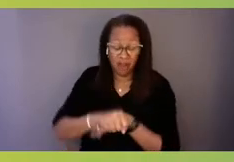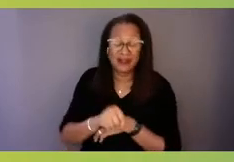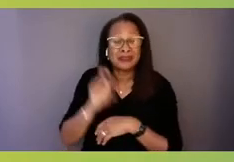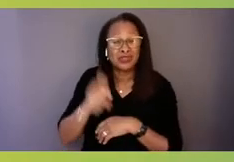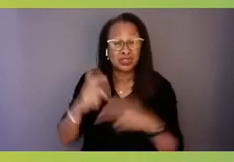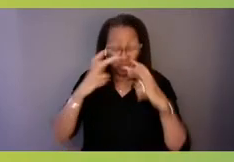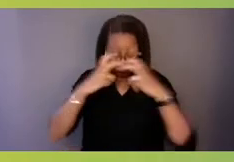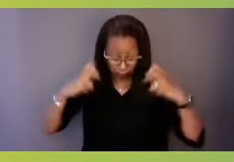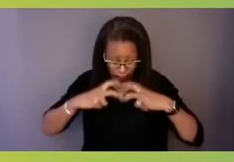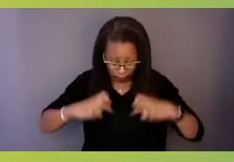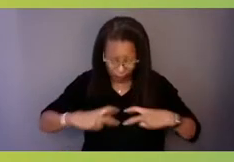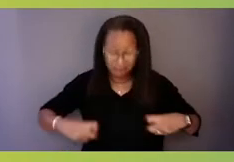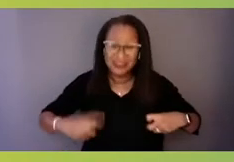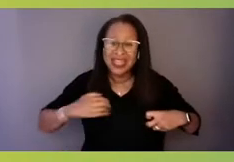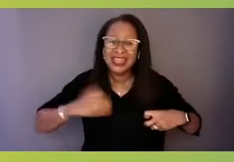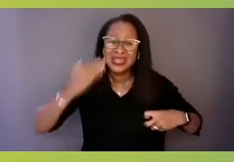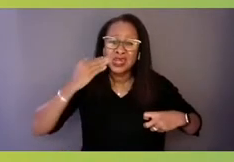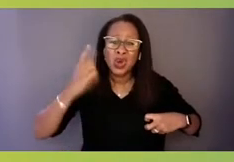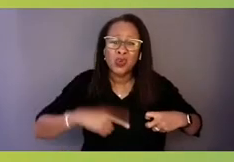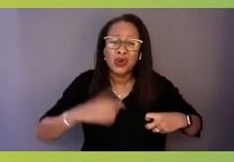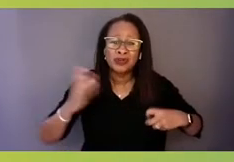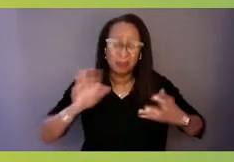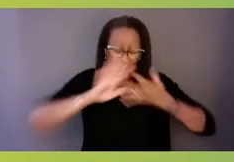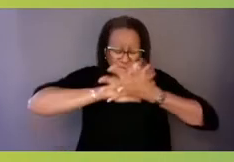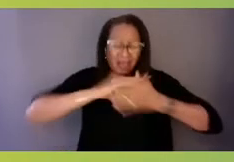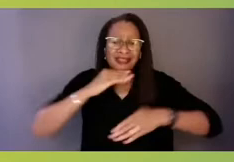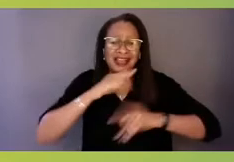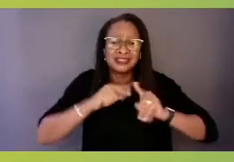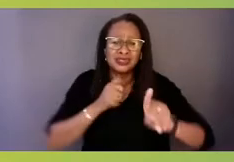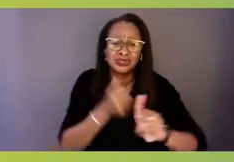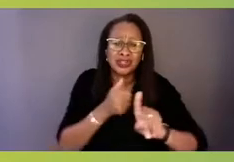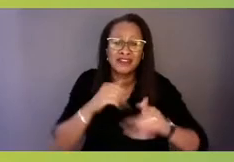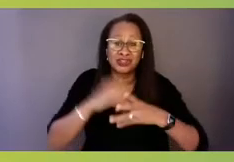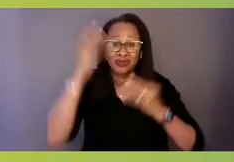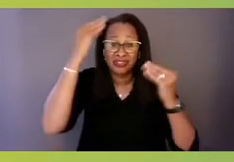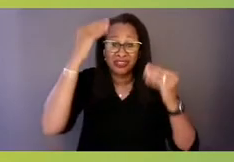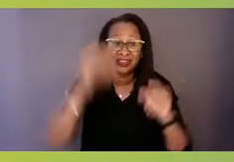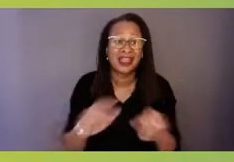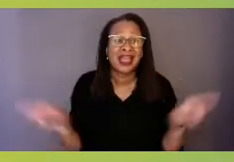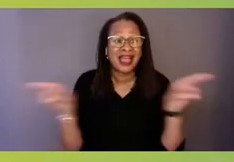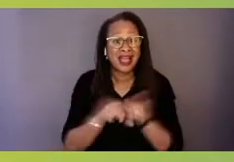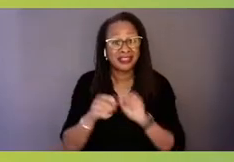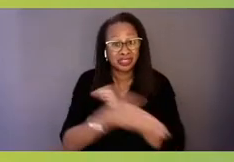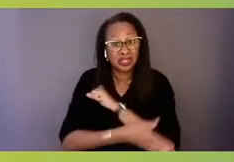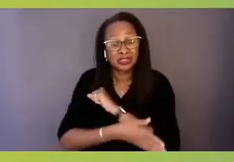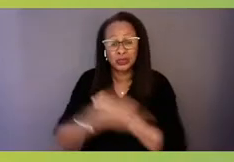where you've been delusional in your thinking. As a country we don't have that insight,